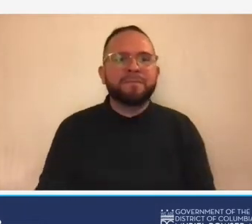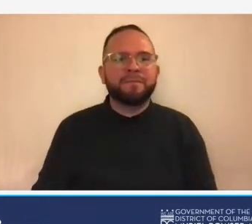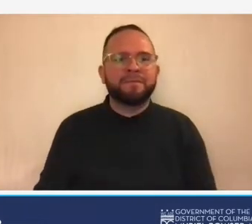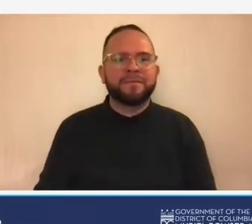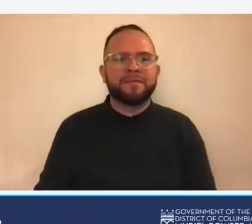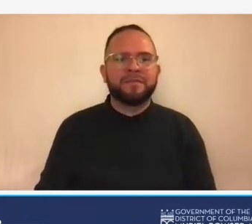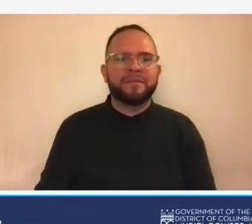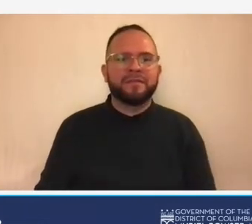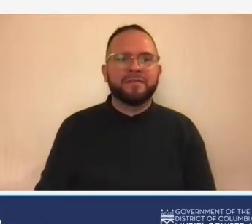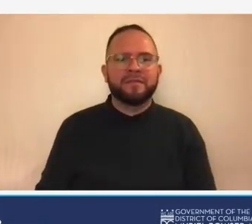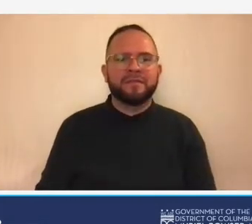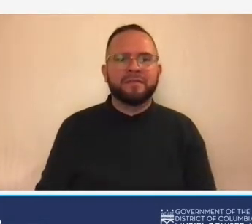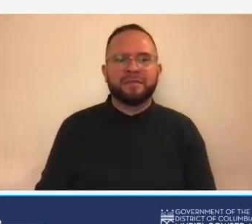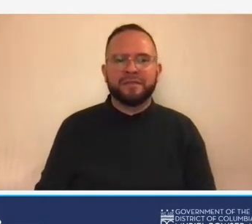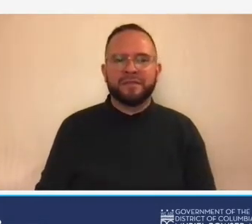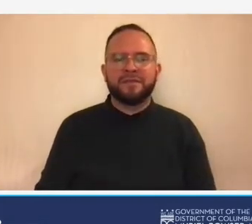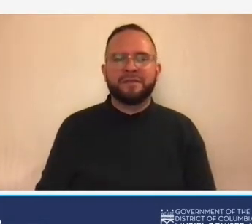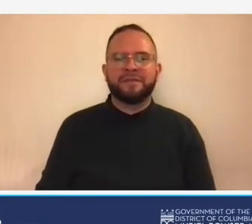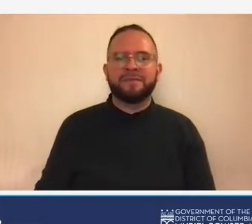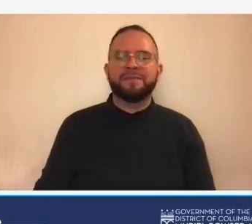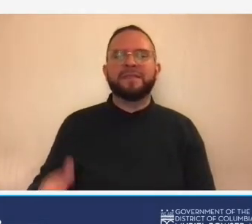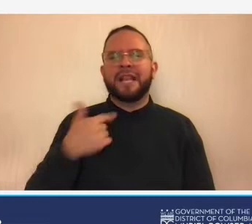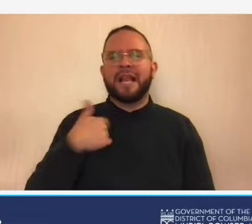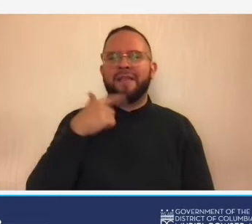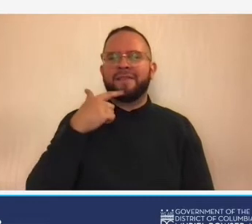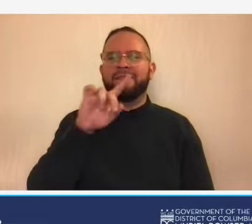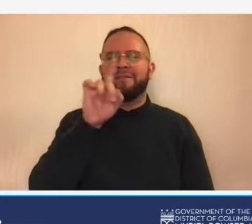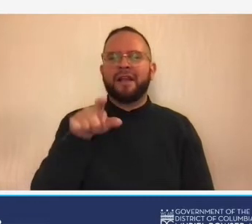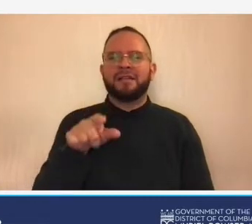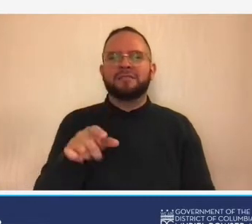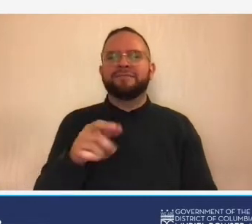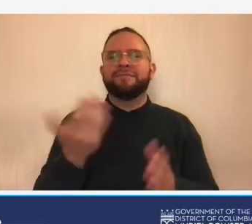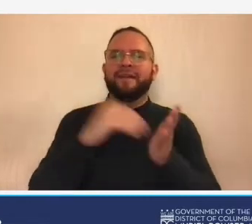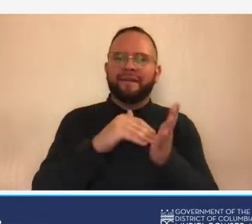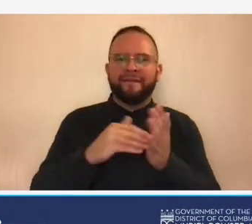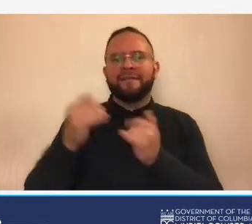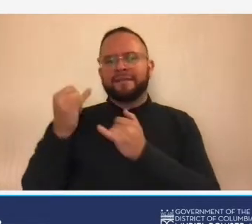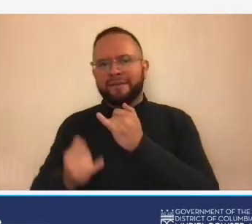so i think we actually asked the same question again at the end so we'll see if you know what